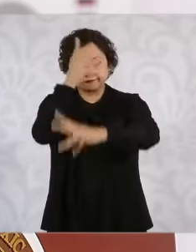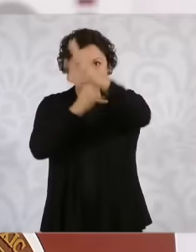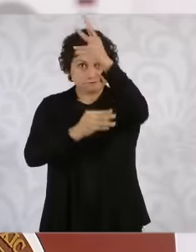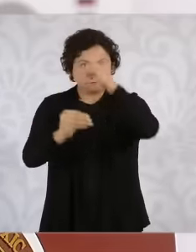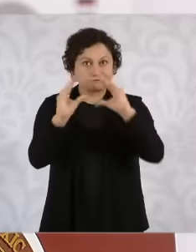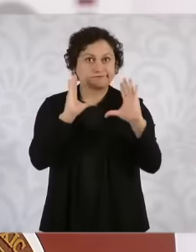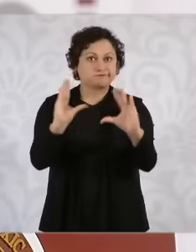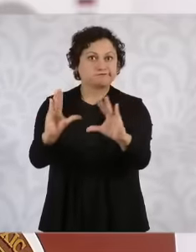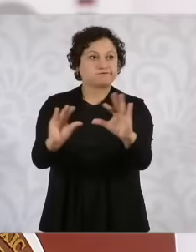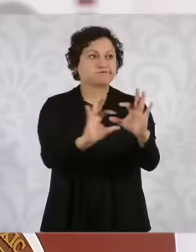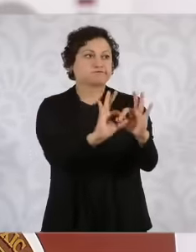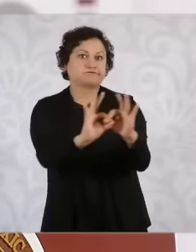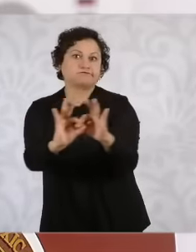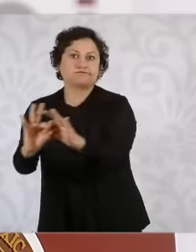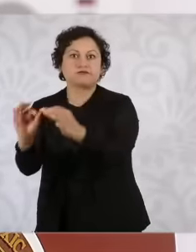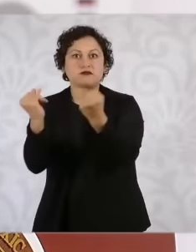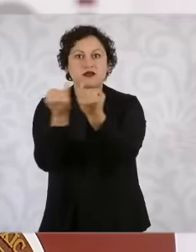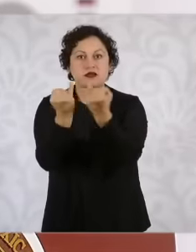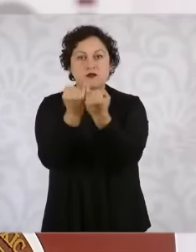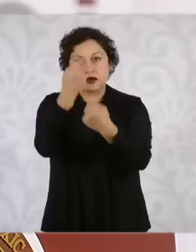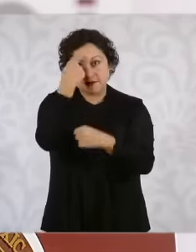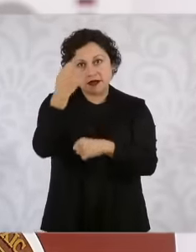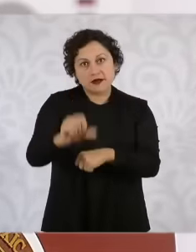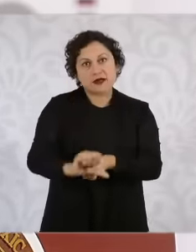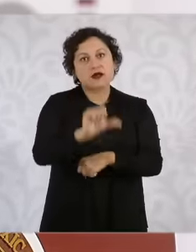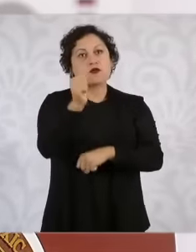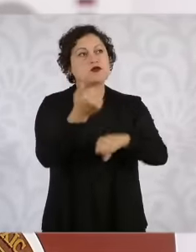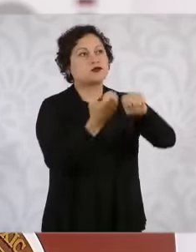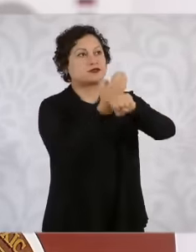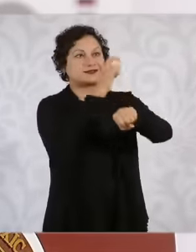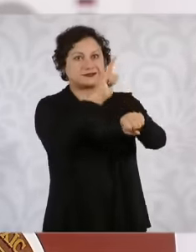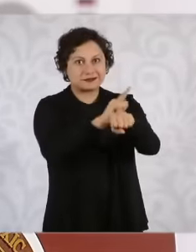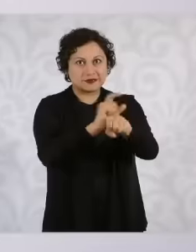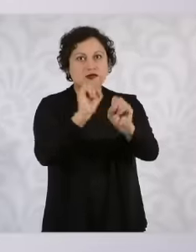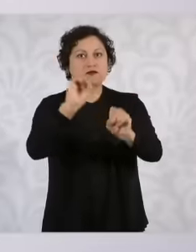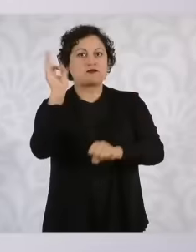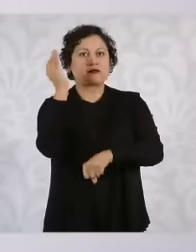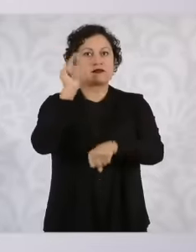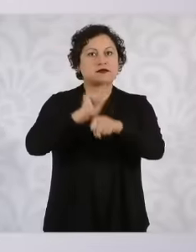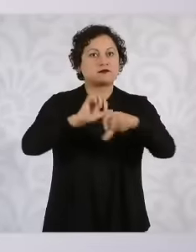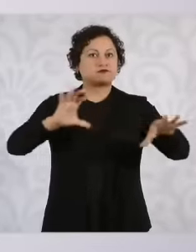specialized training for the local and federal institutions, through the secretariat,